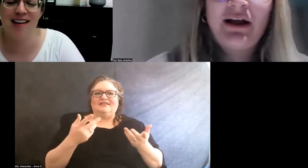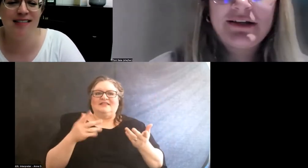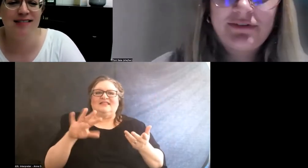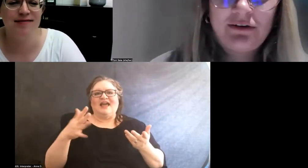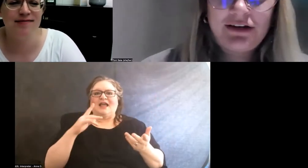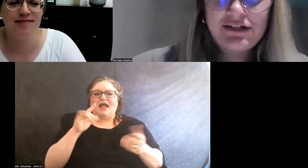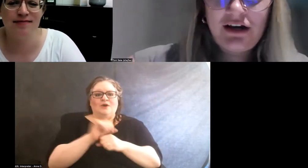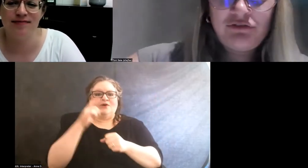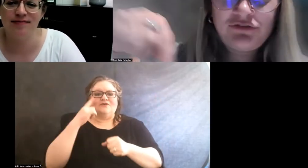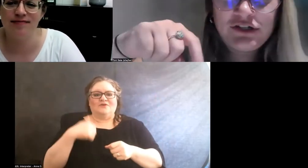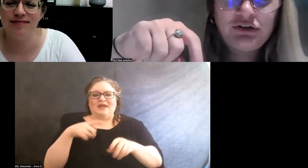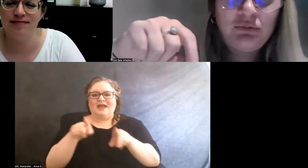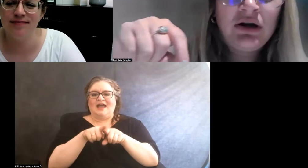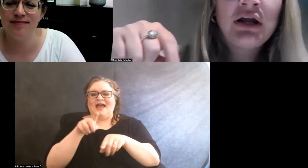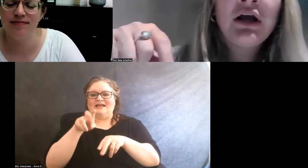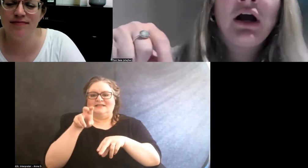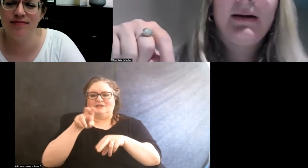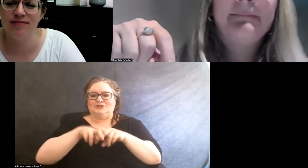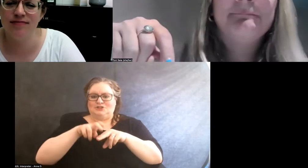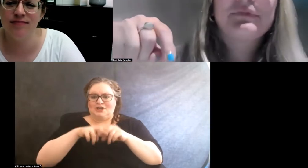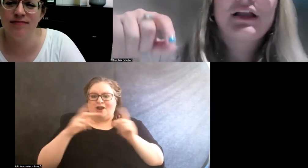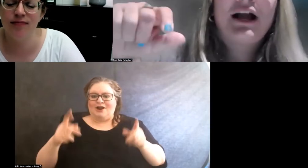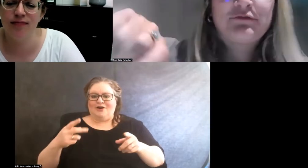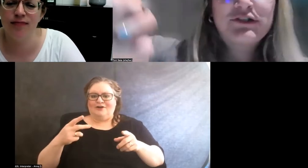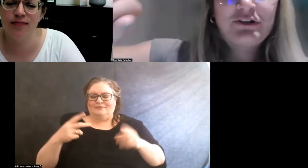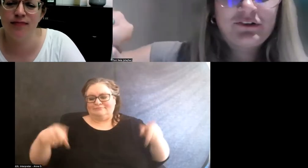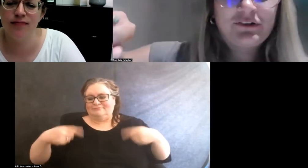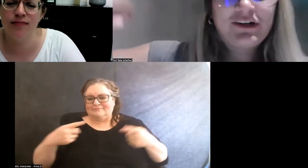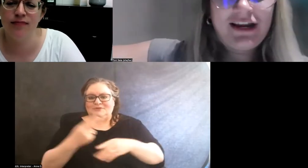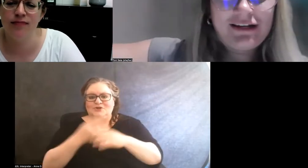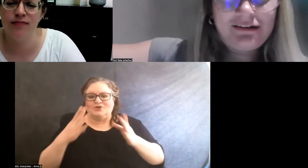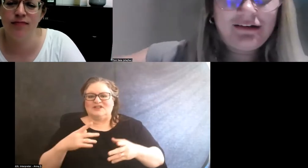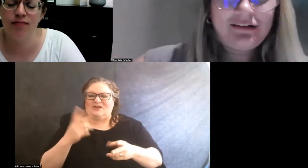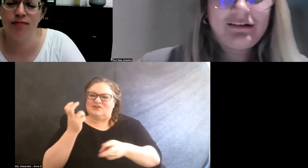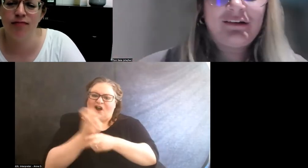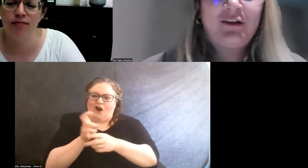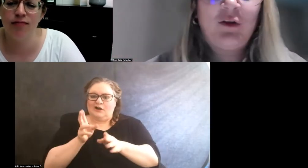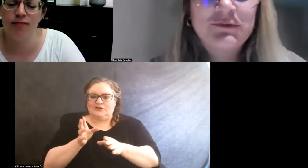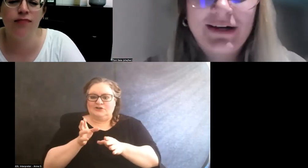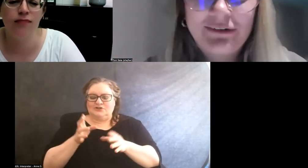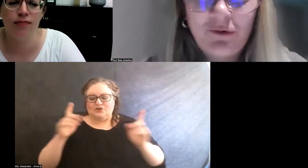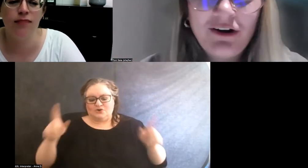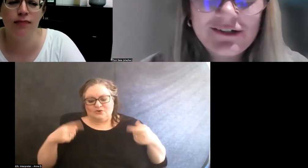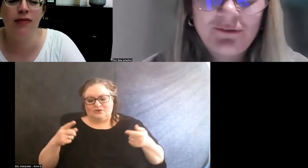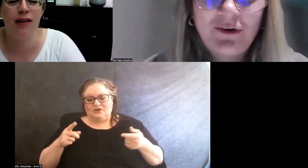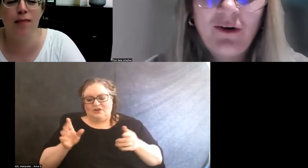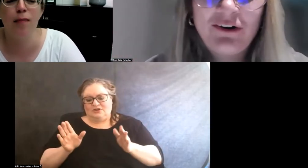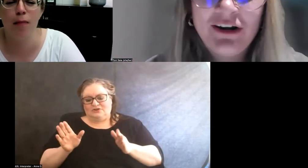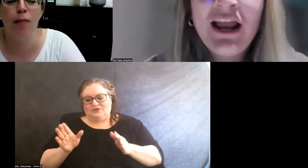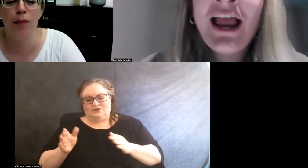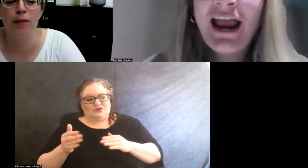I always found it tough to kind of turn and close my door, and so the curtain...